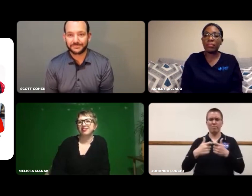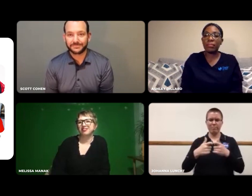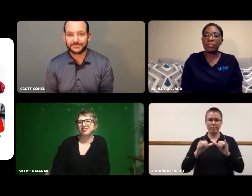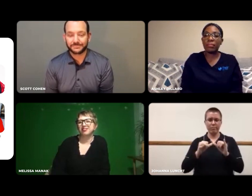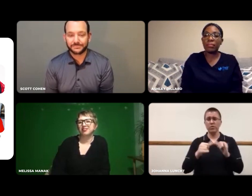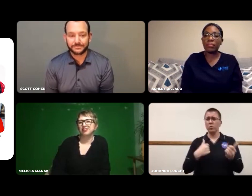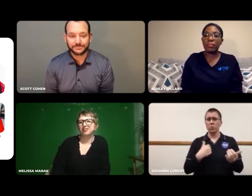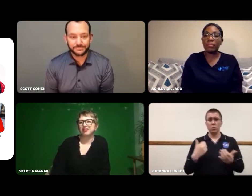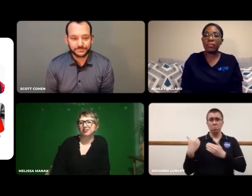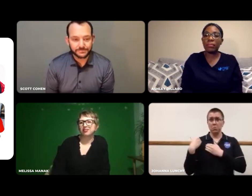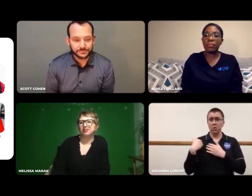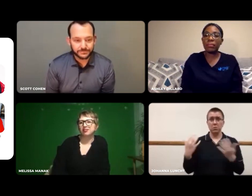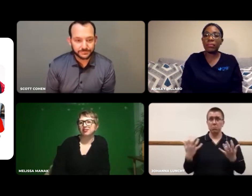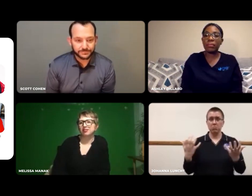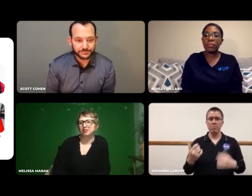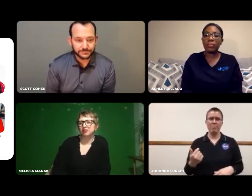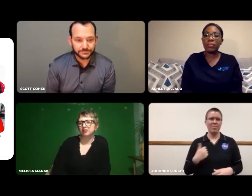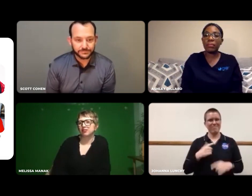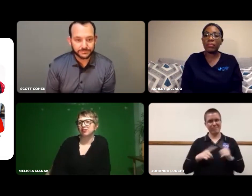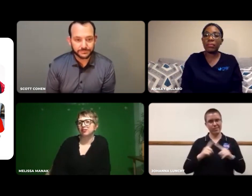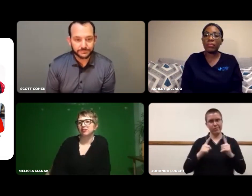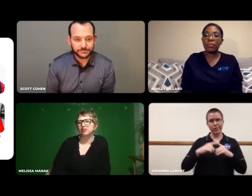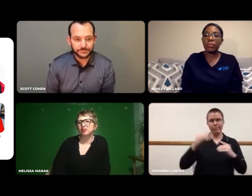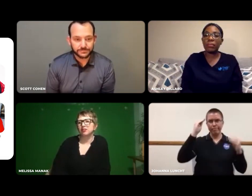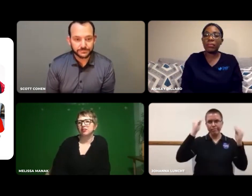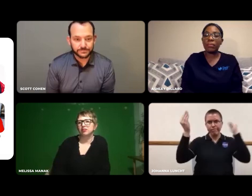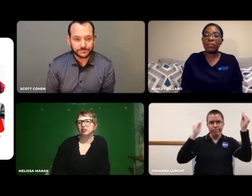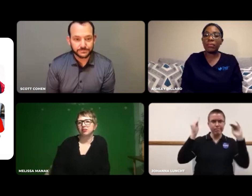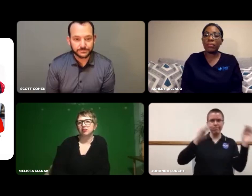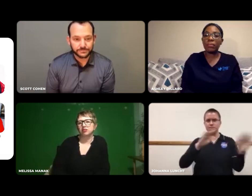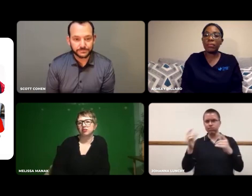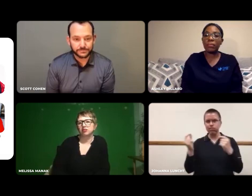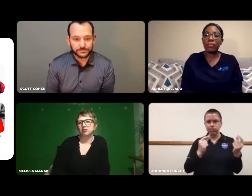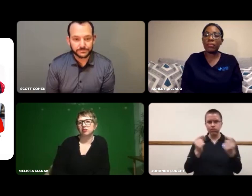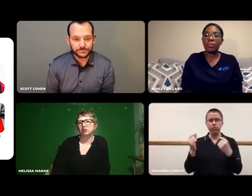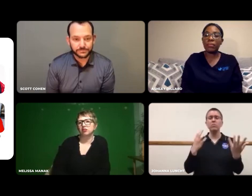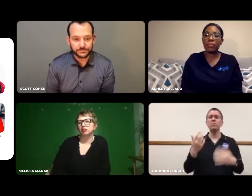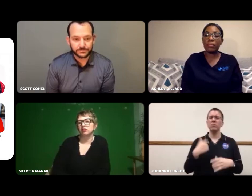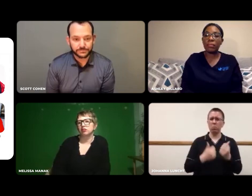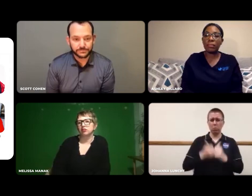I'm responsible for many different things. I wear many different hats.